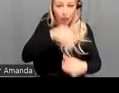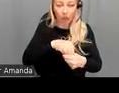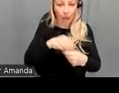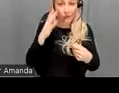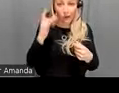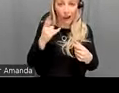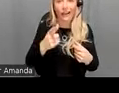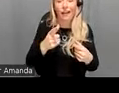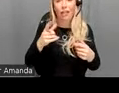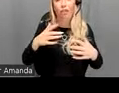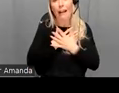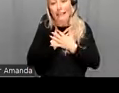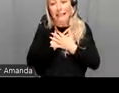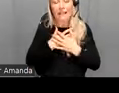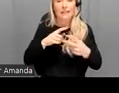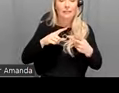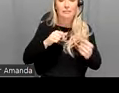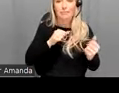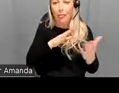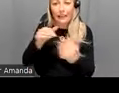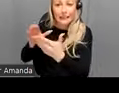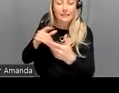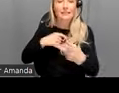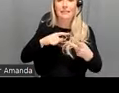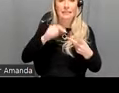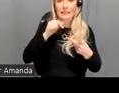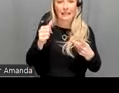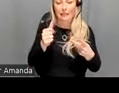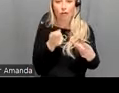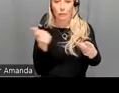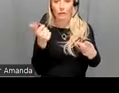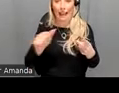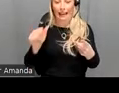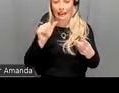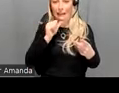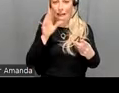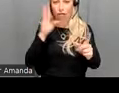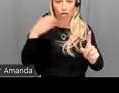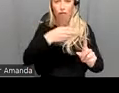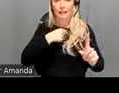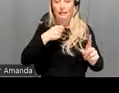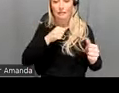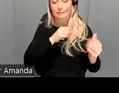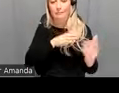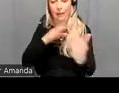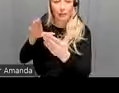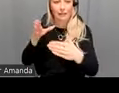the resting state uh methods uh did not remove indirect connections between regions and most